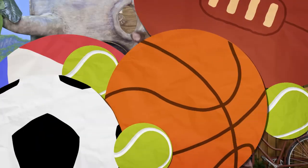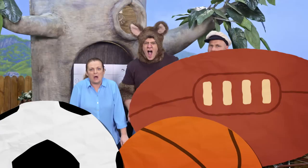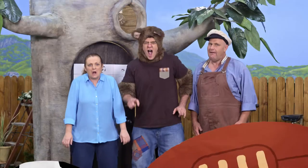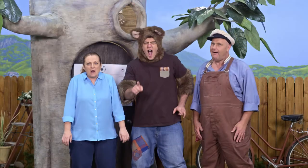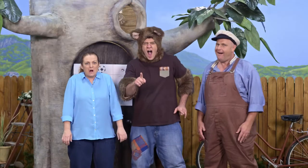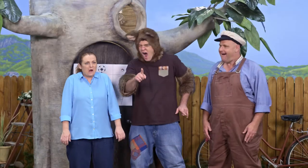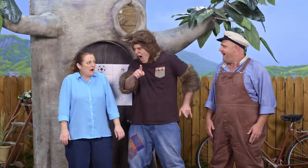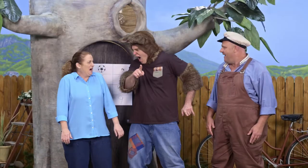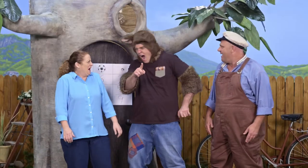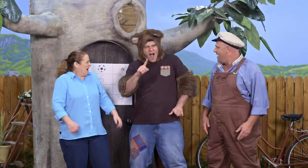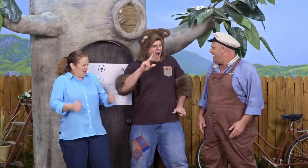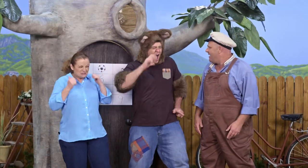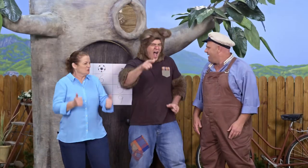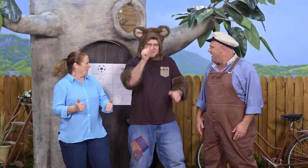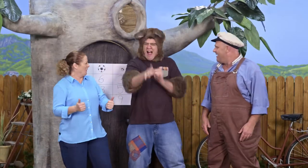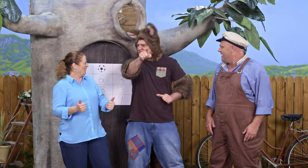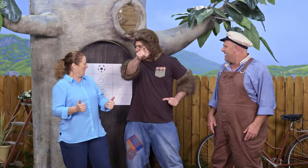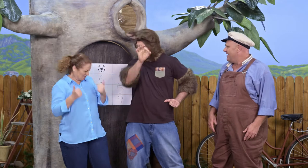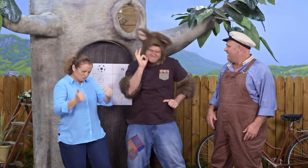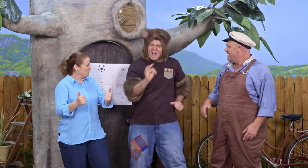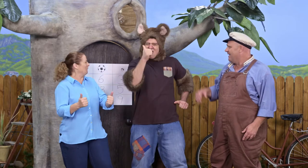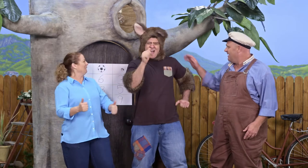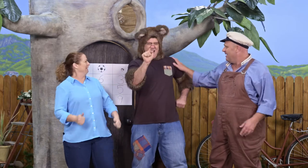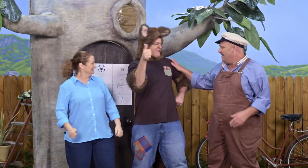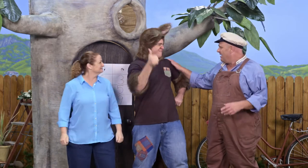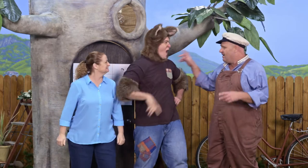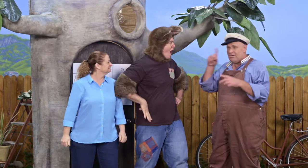Oh! That was great! It was awesome!